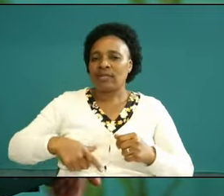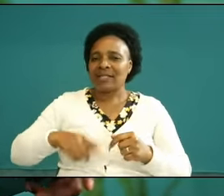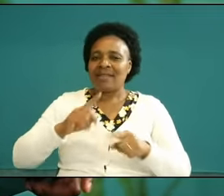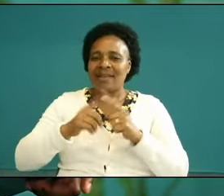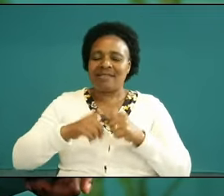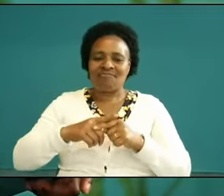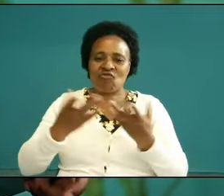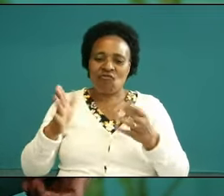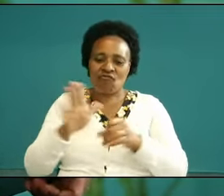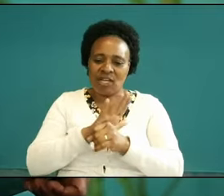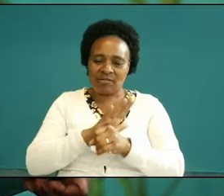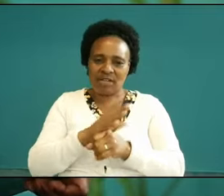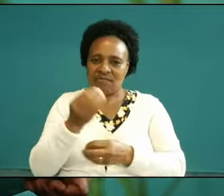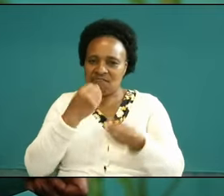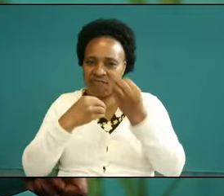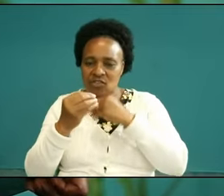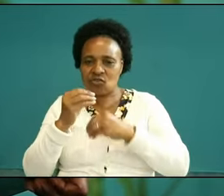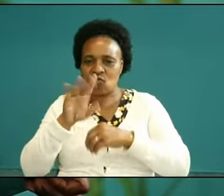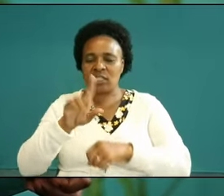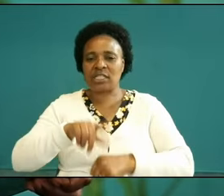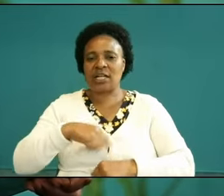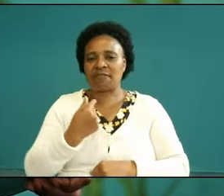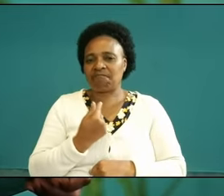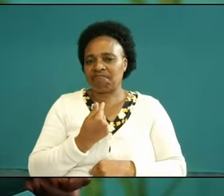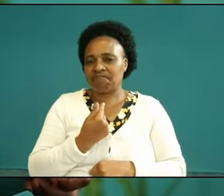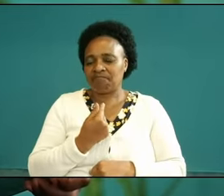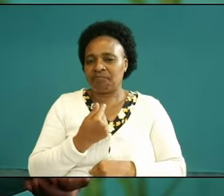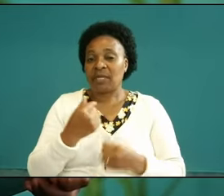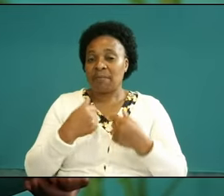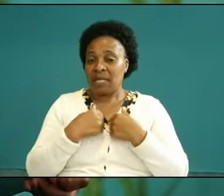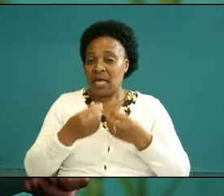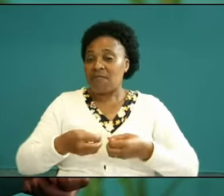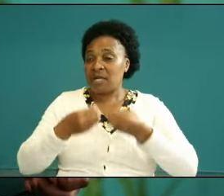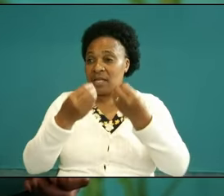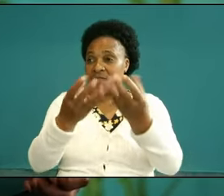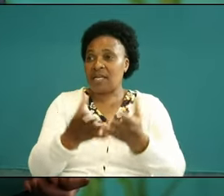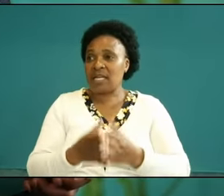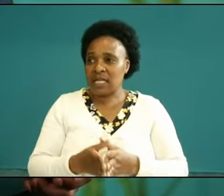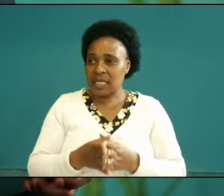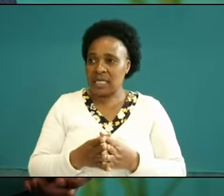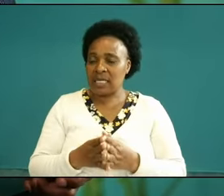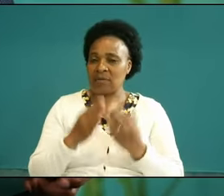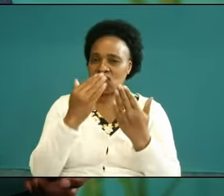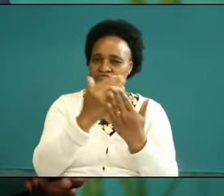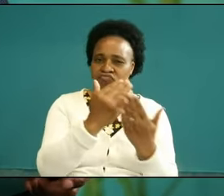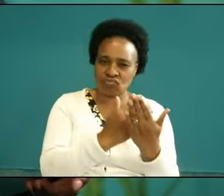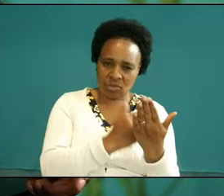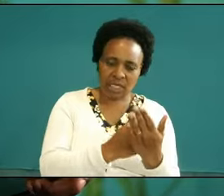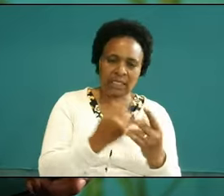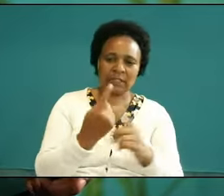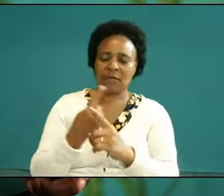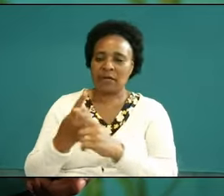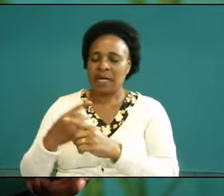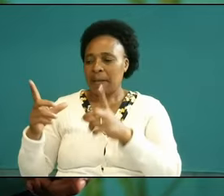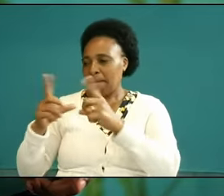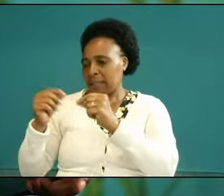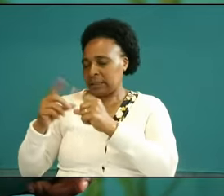yourself and um I have led up the serice of the messages that we will going to help us run through